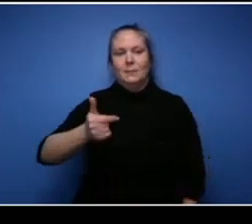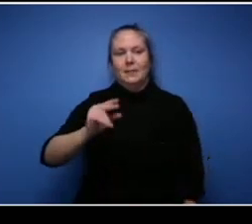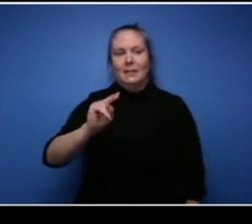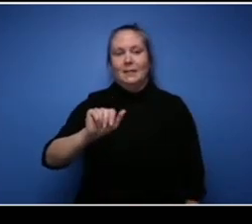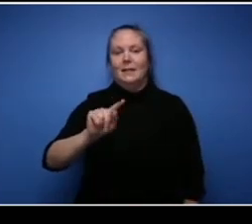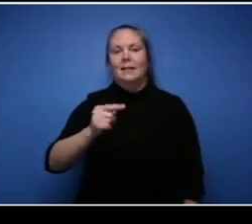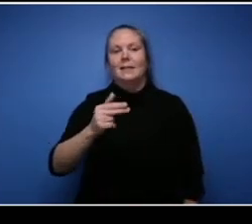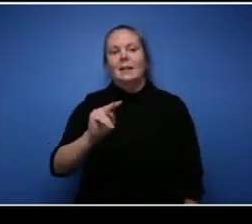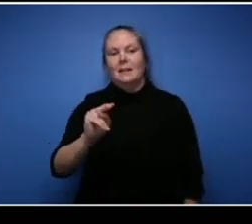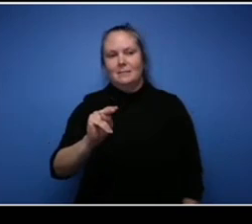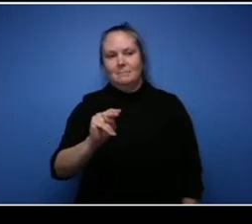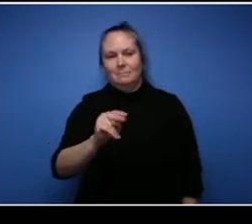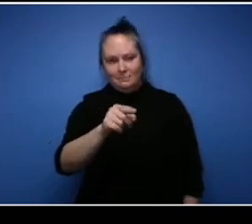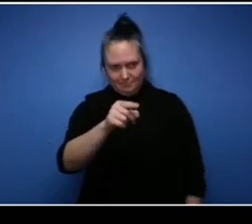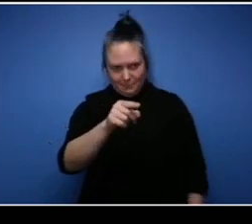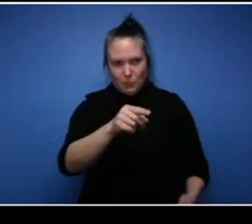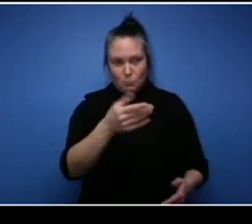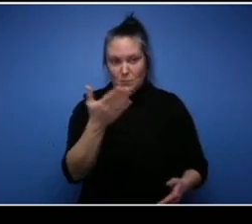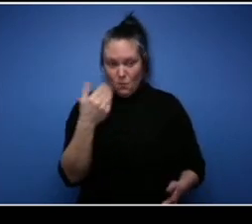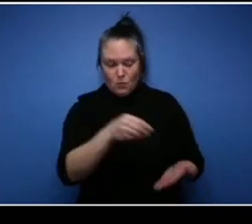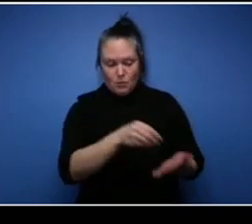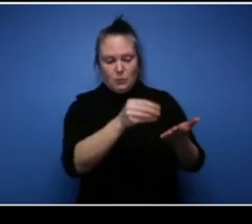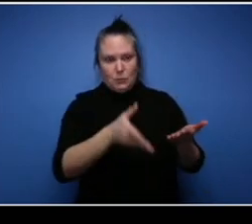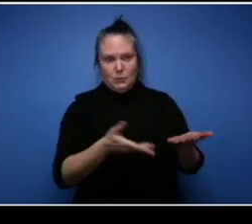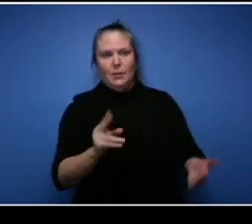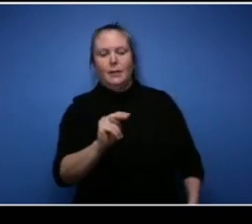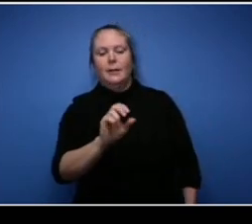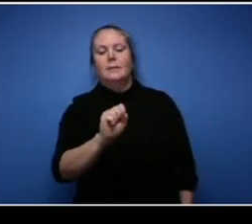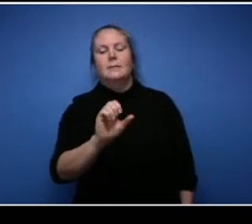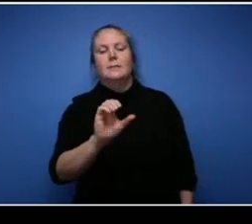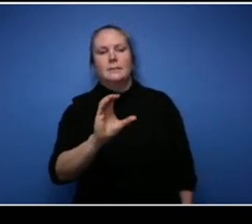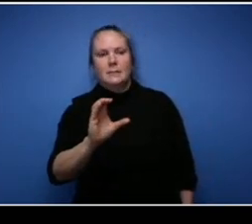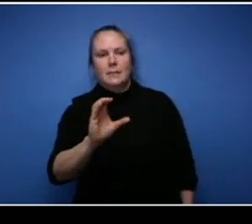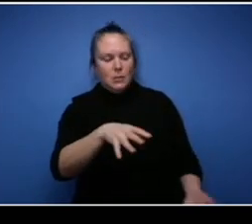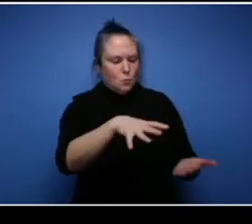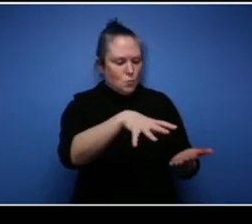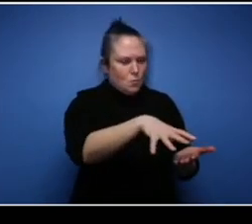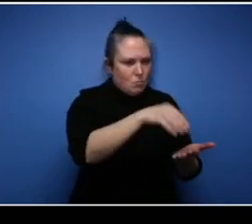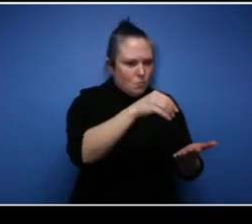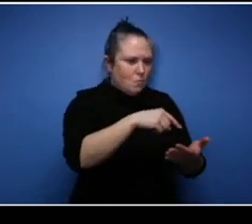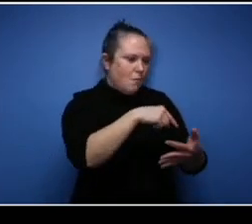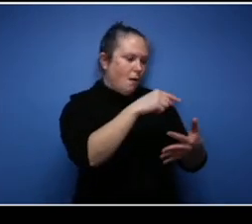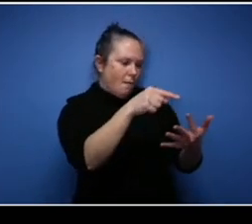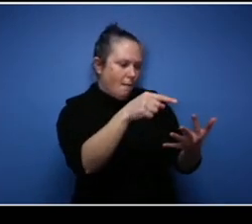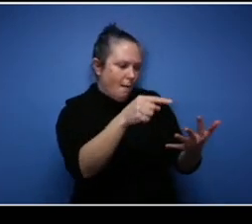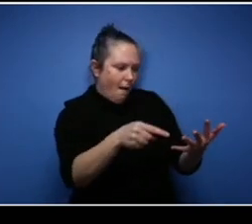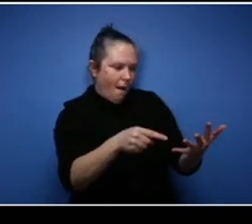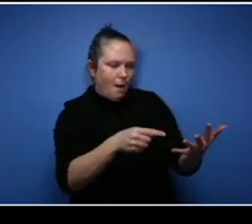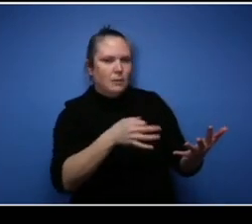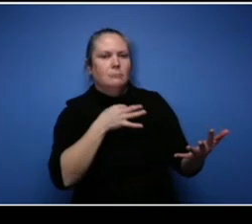student, what valuable tools did you take away from your program to start your own business?